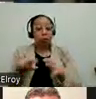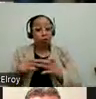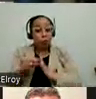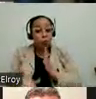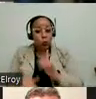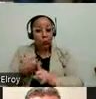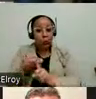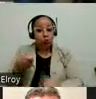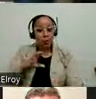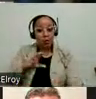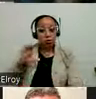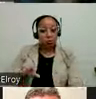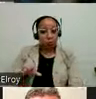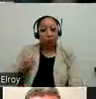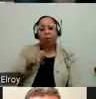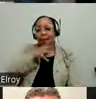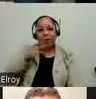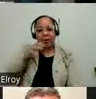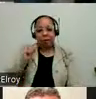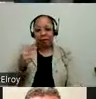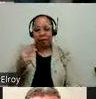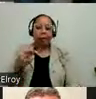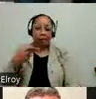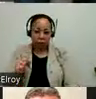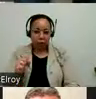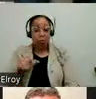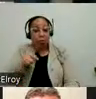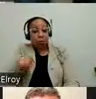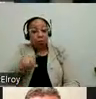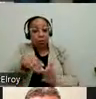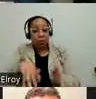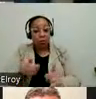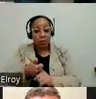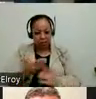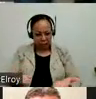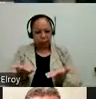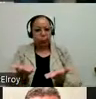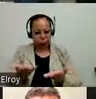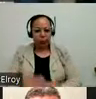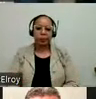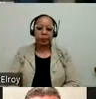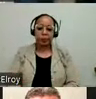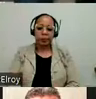from Chicago -- from a Chicago high school. Many of these students are